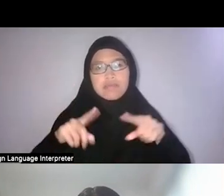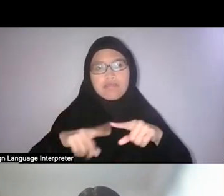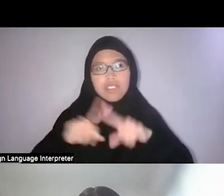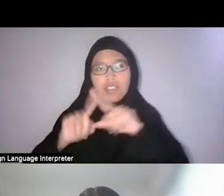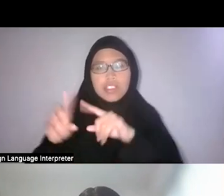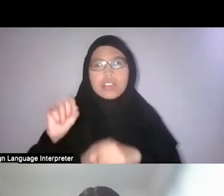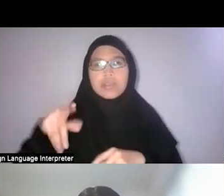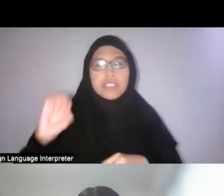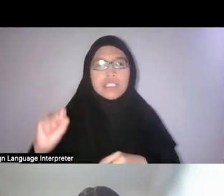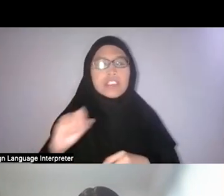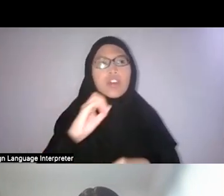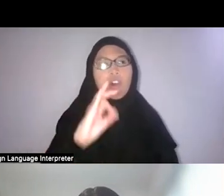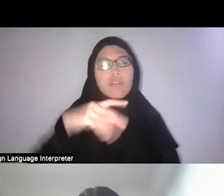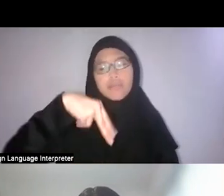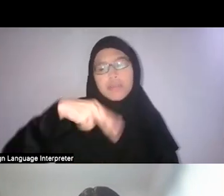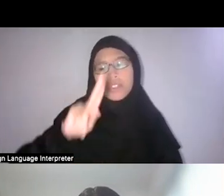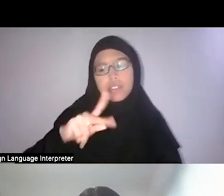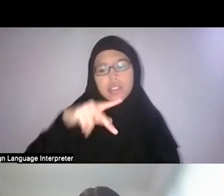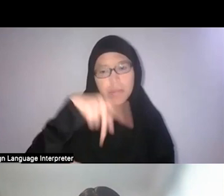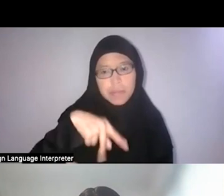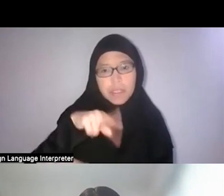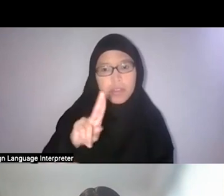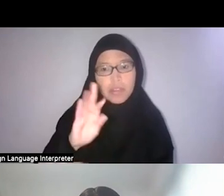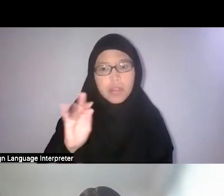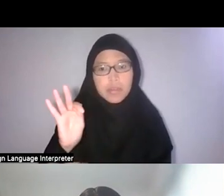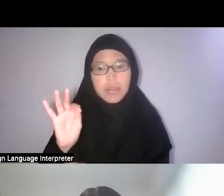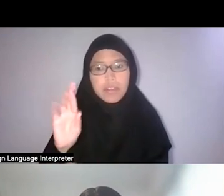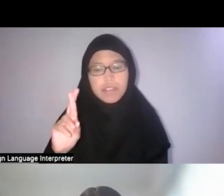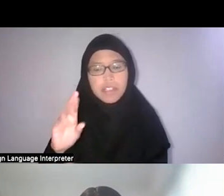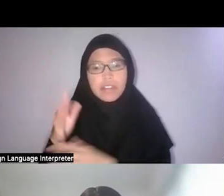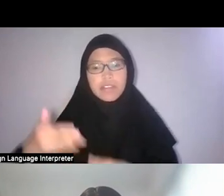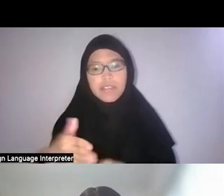And he also completed it with anecdotes on the poisonings